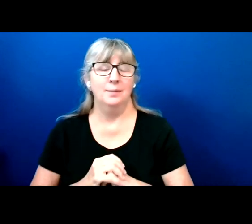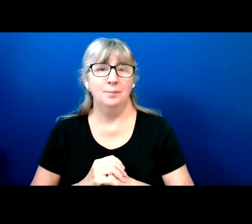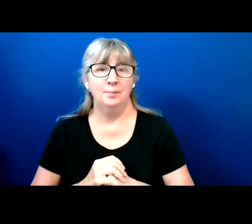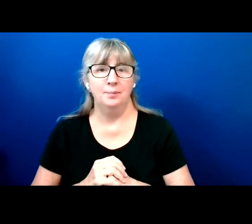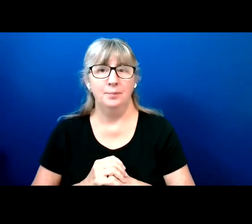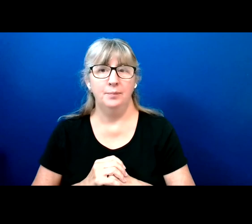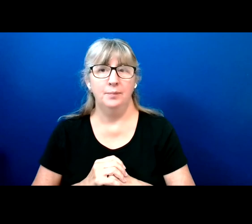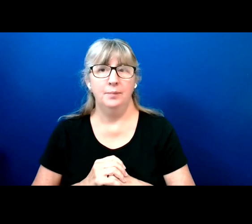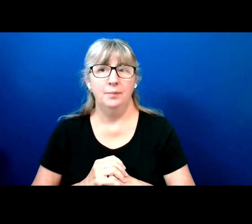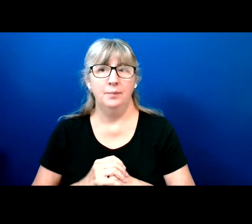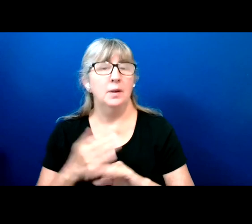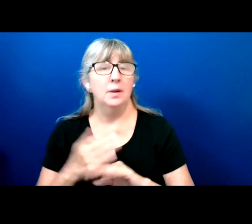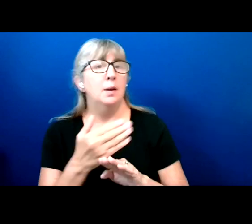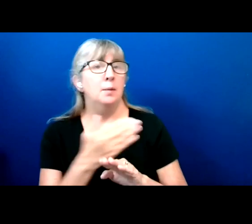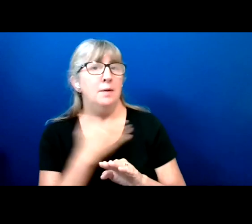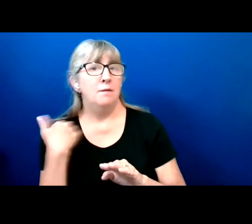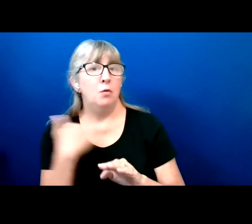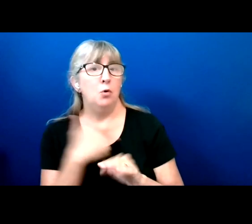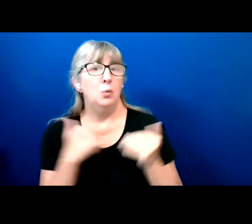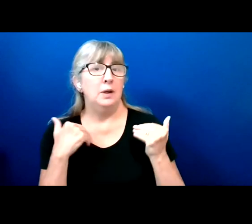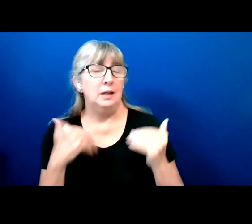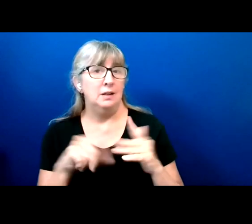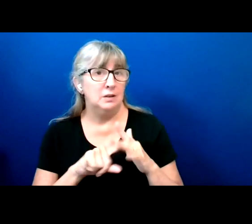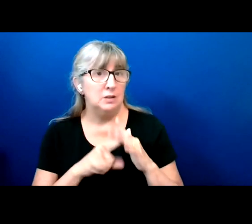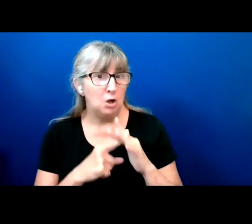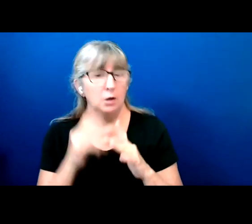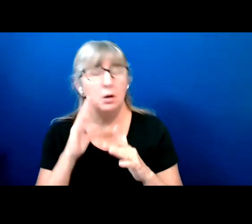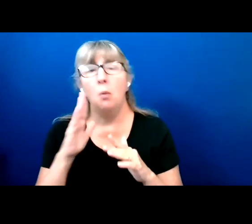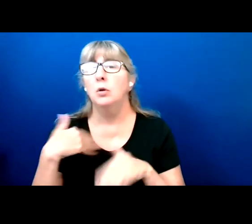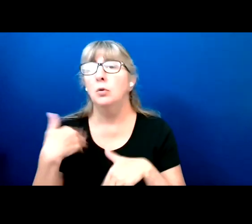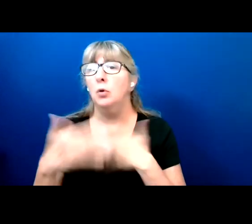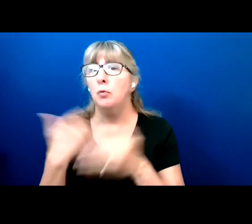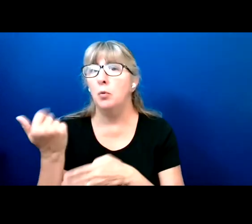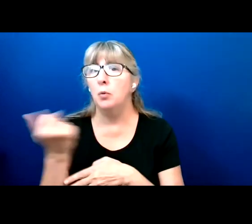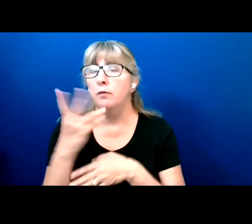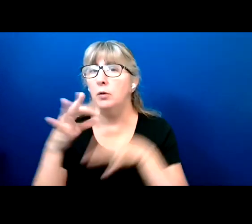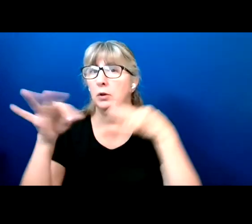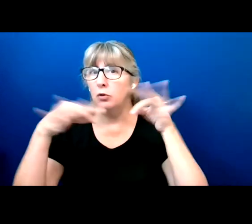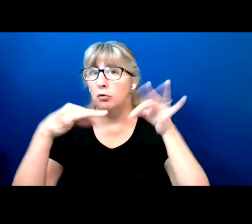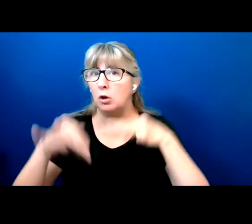Before we get started, I am going to go through couple of instructions for the accommodations